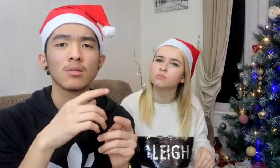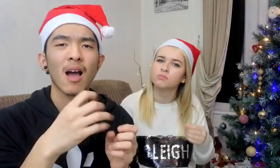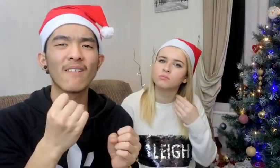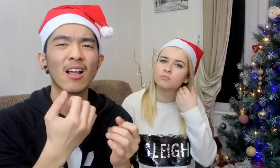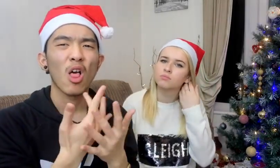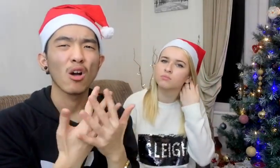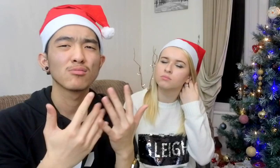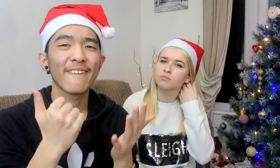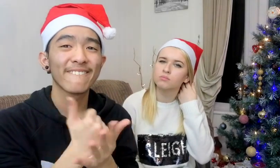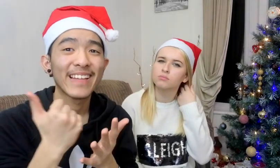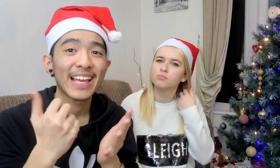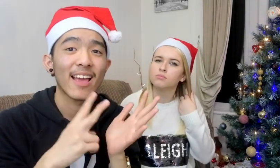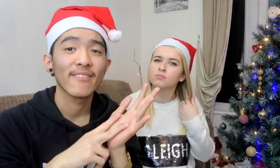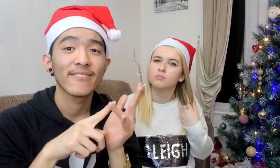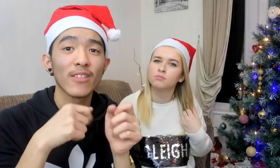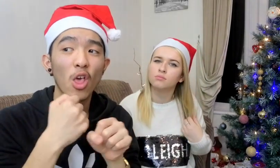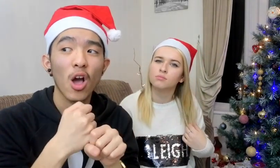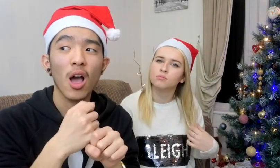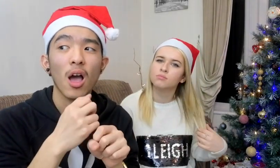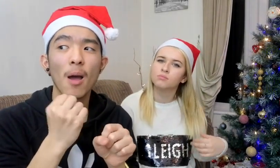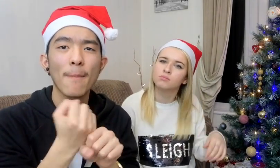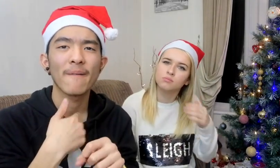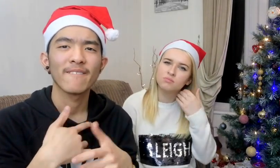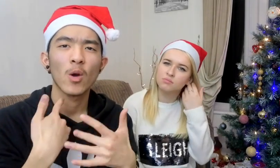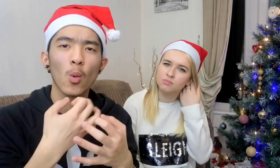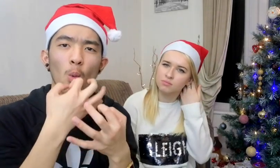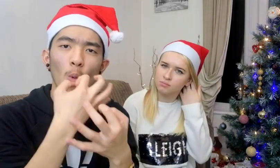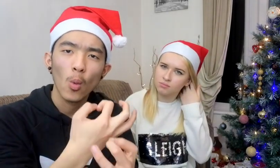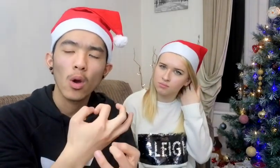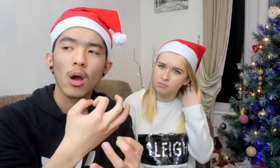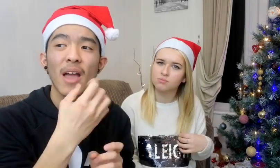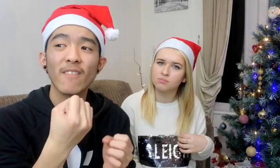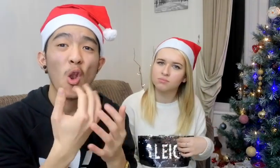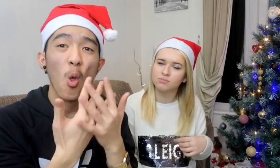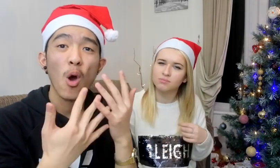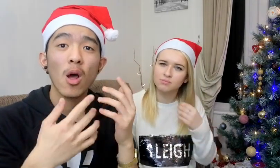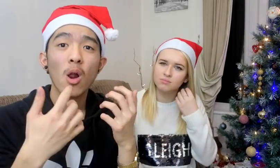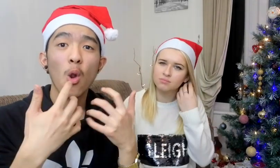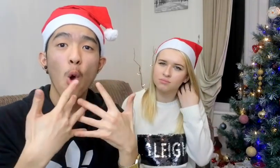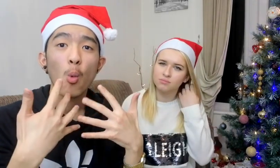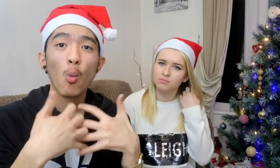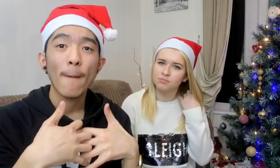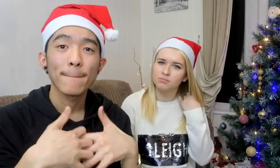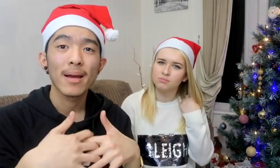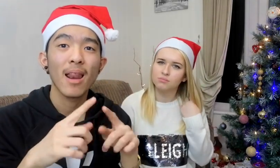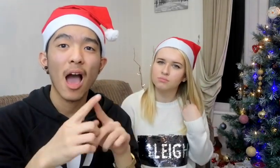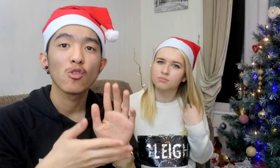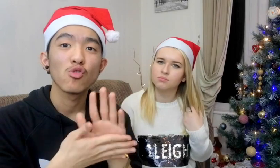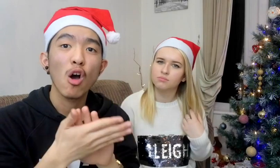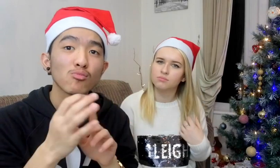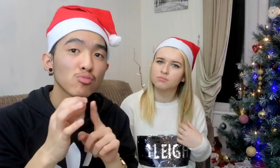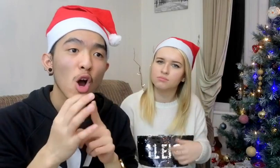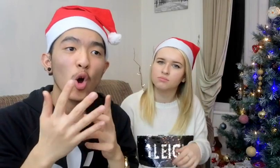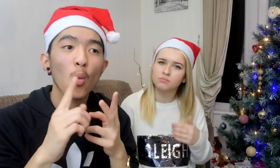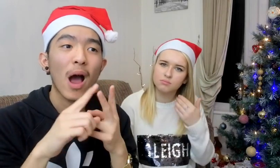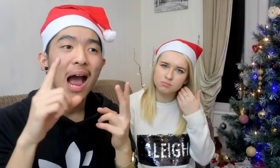He has a lot of brilliant vlogger videos His videos makes me attractive He has a lot of equipment Like GoPro, digital camera etc